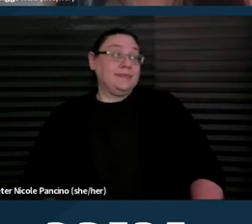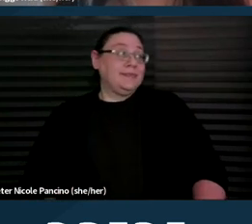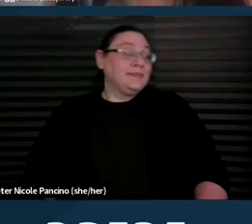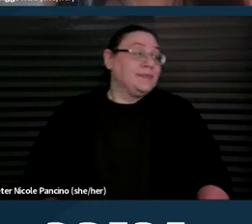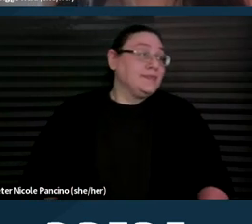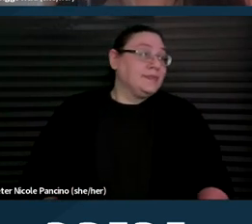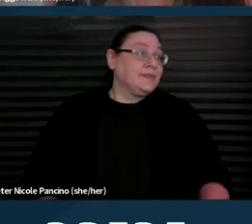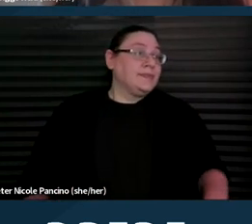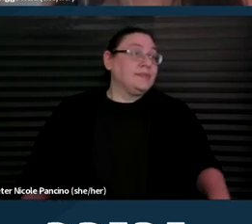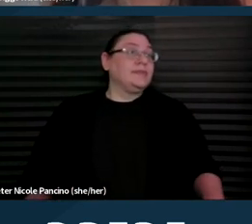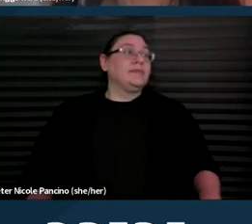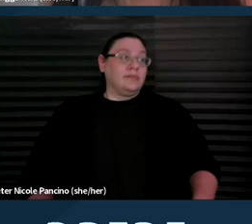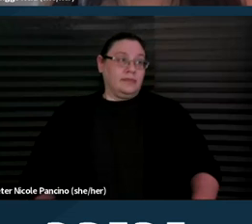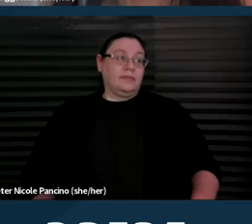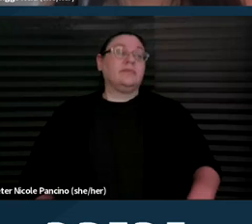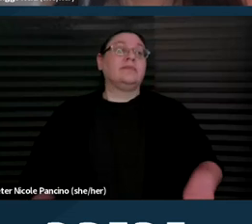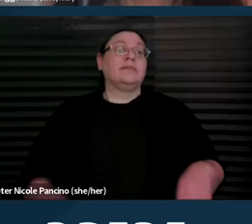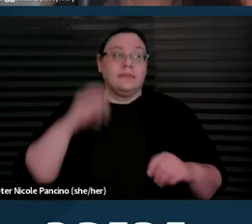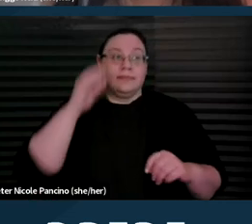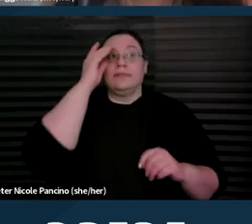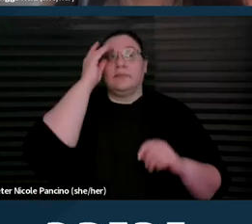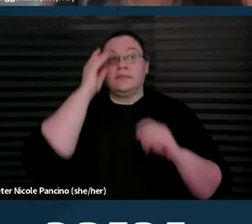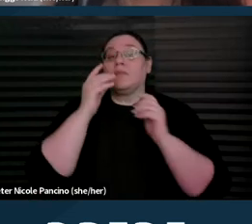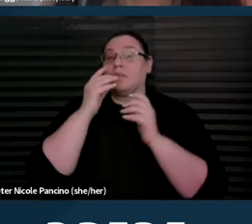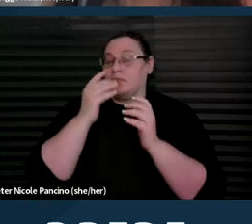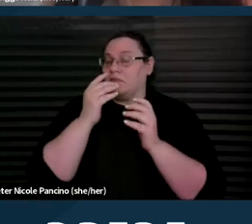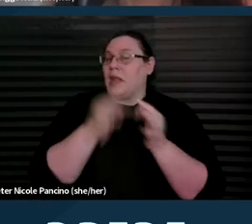And so some important statistics about